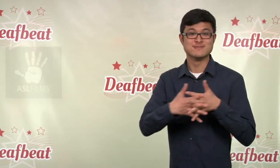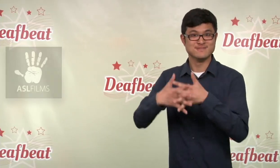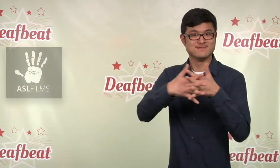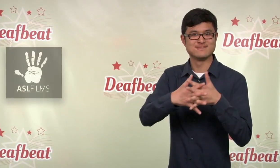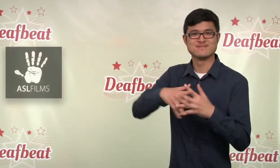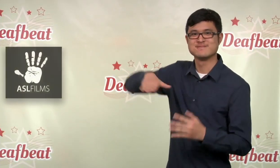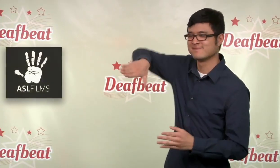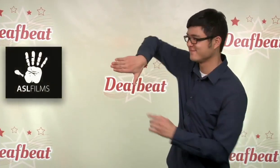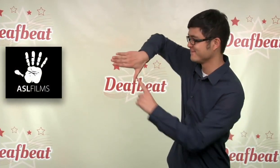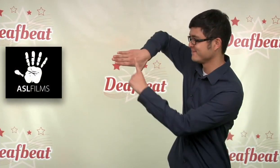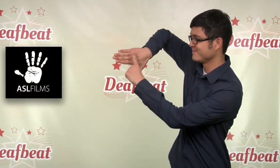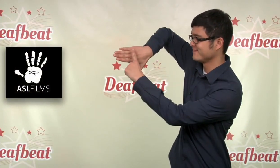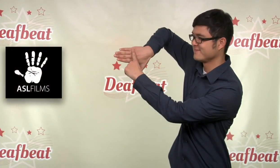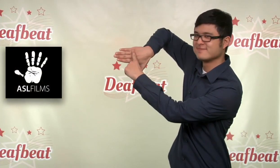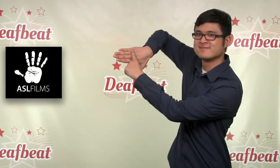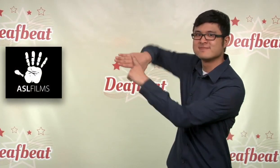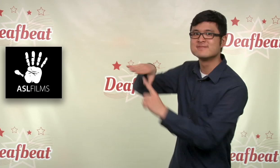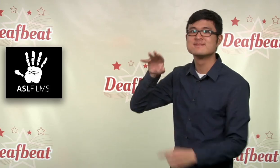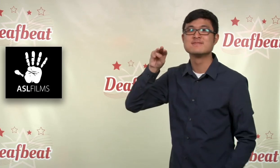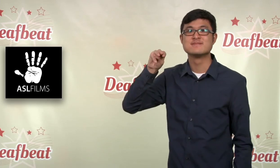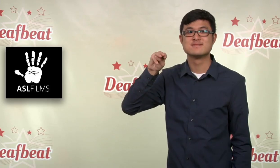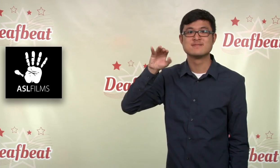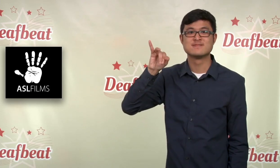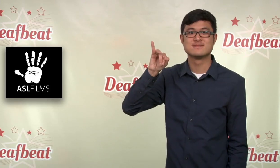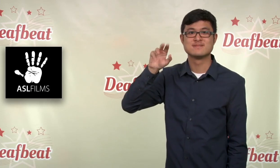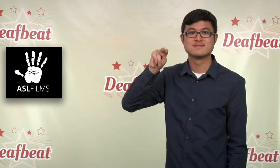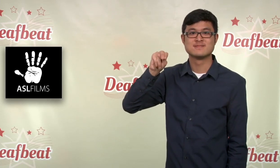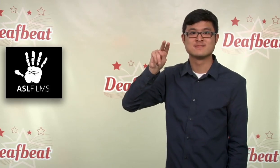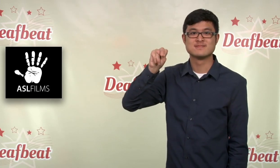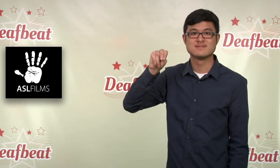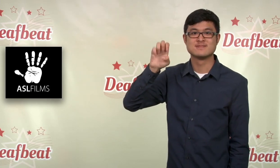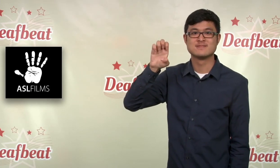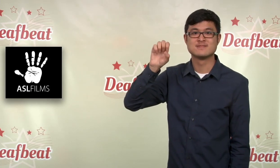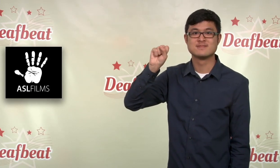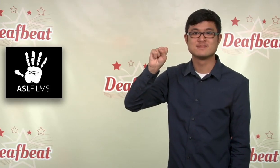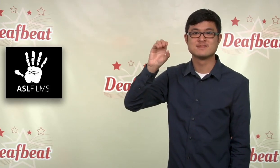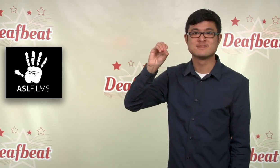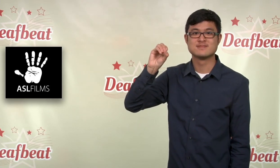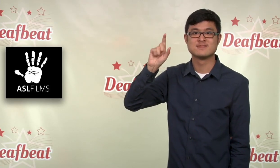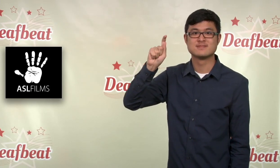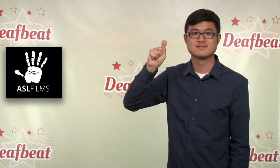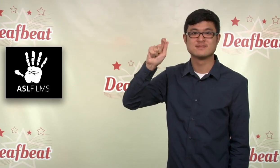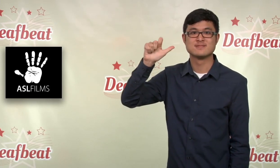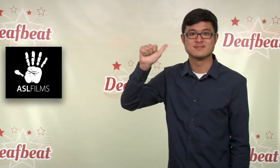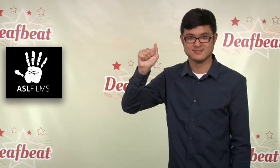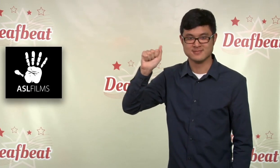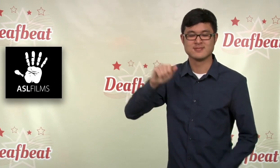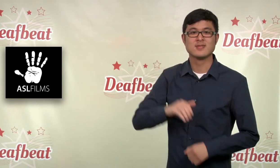ASL Films in Minnesota, USA is an independent,